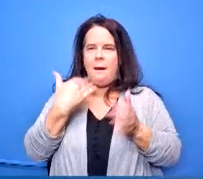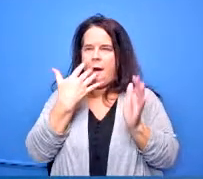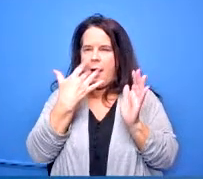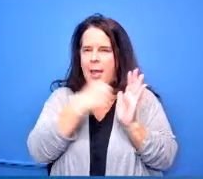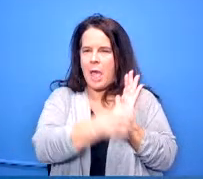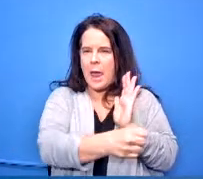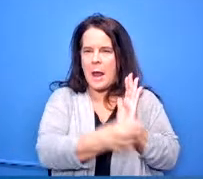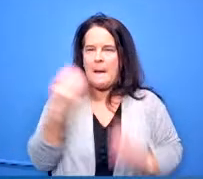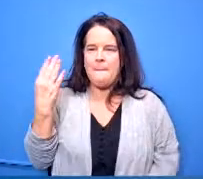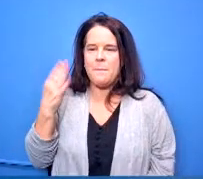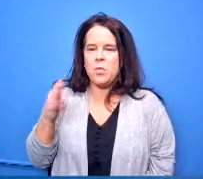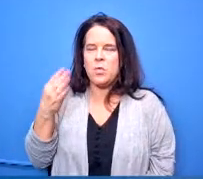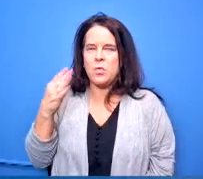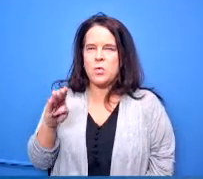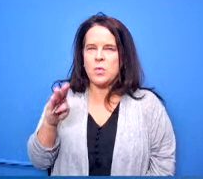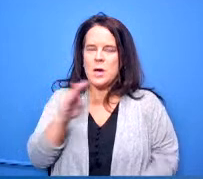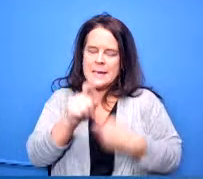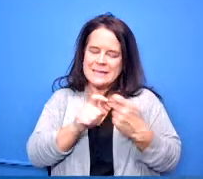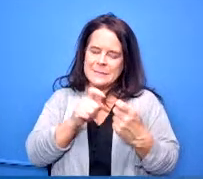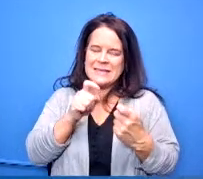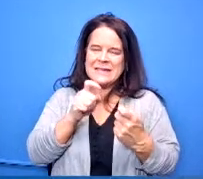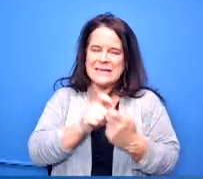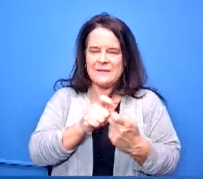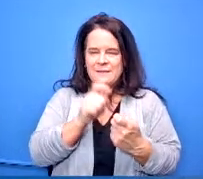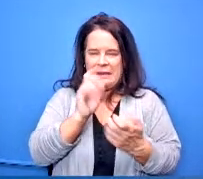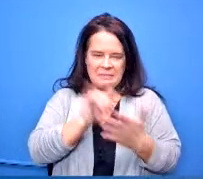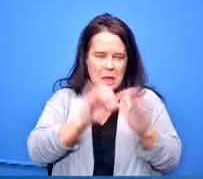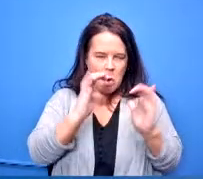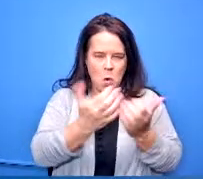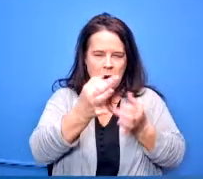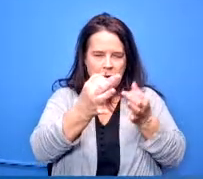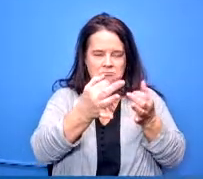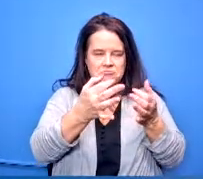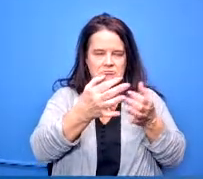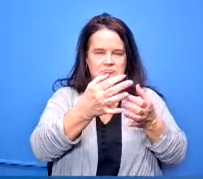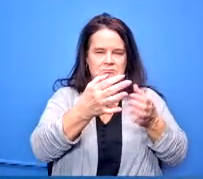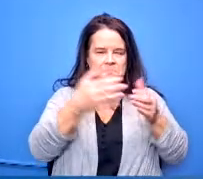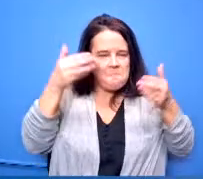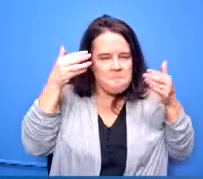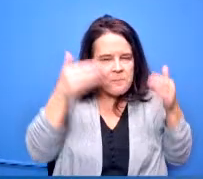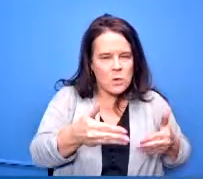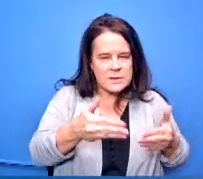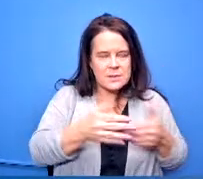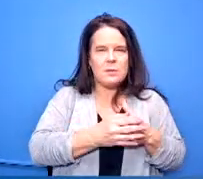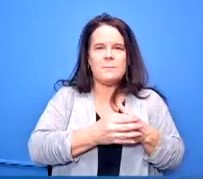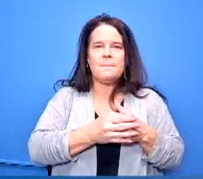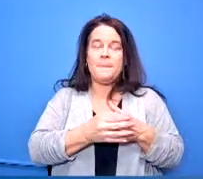what specifically that course will address and that is an option four to graduate it'll give